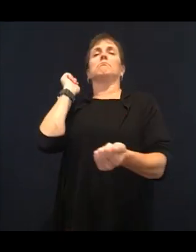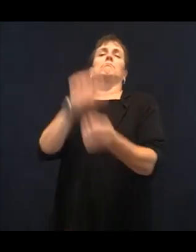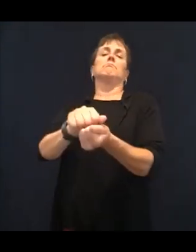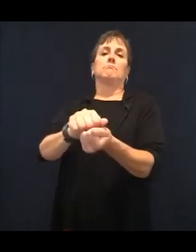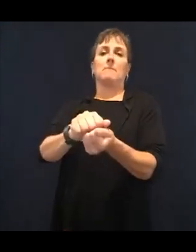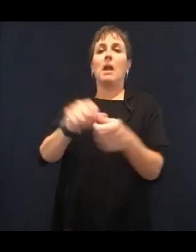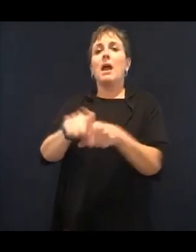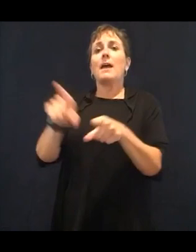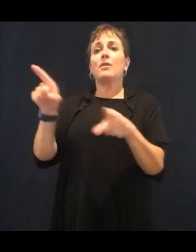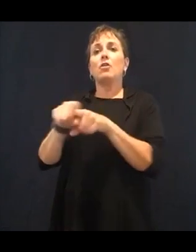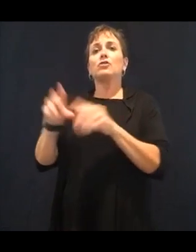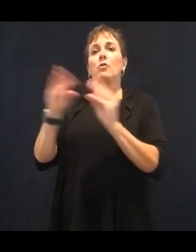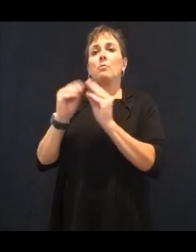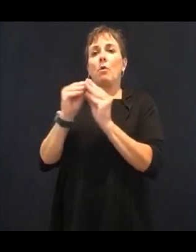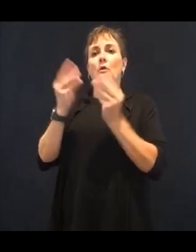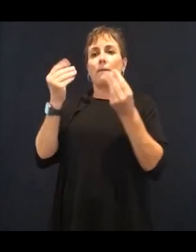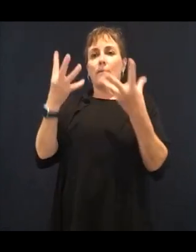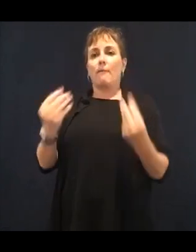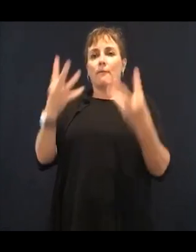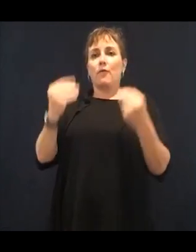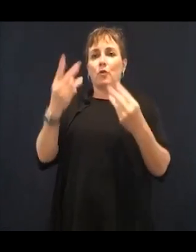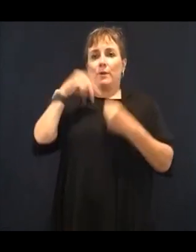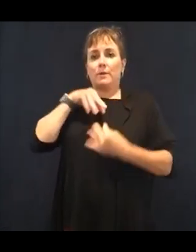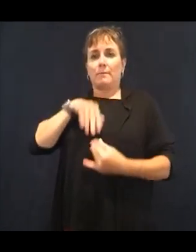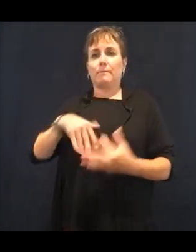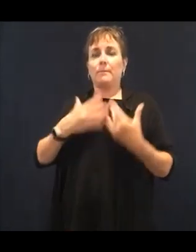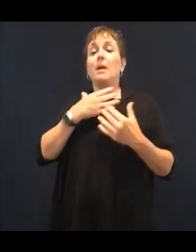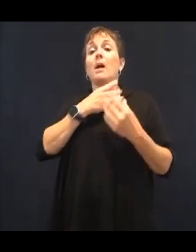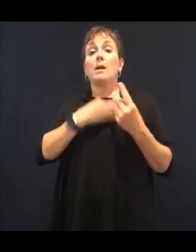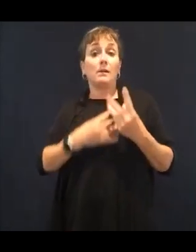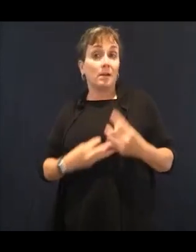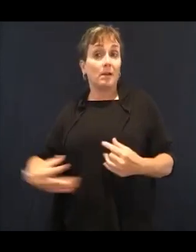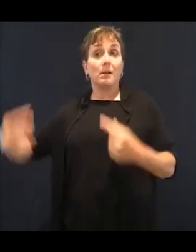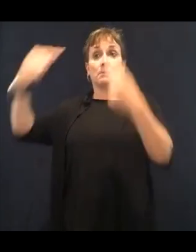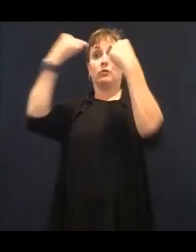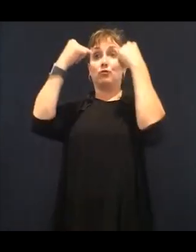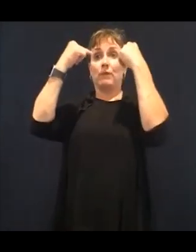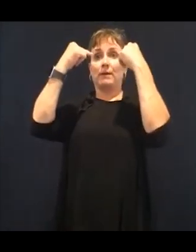want to be focusing we want more fluids to be